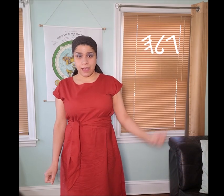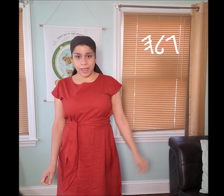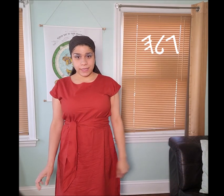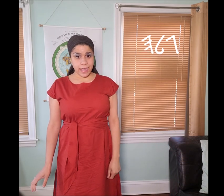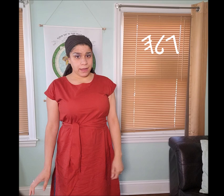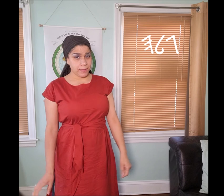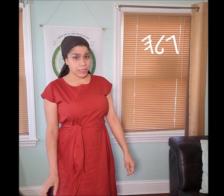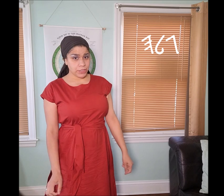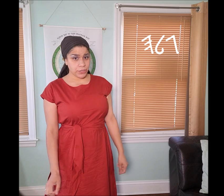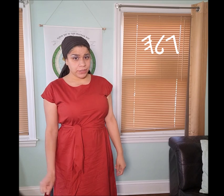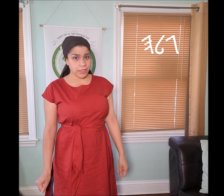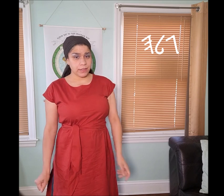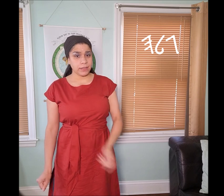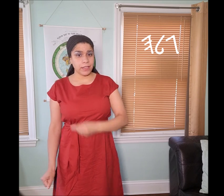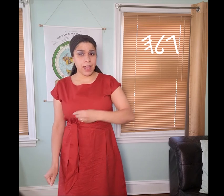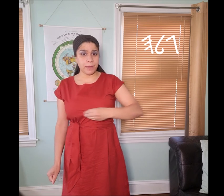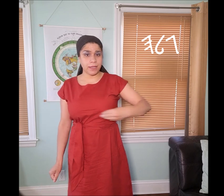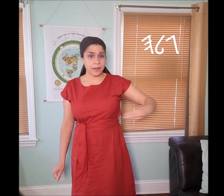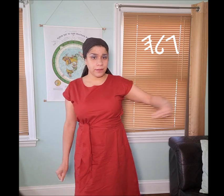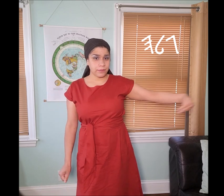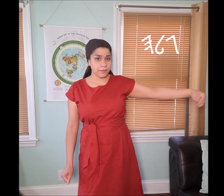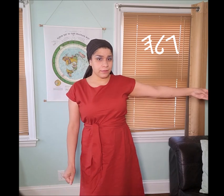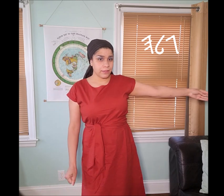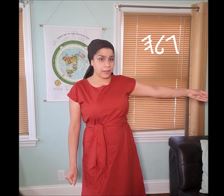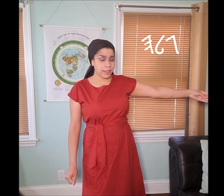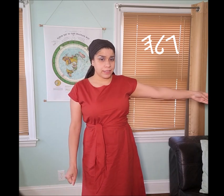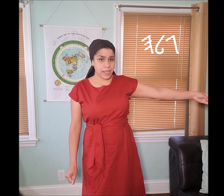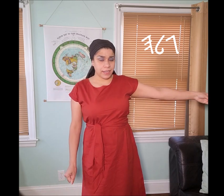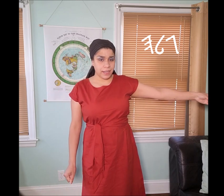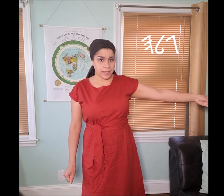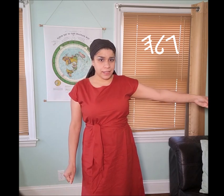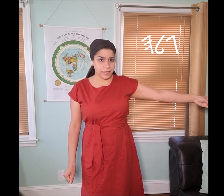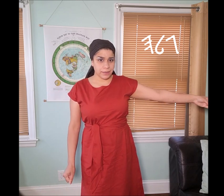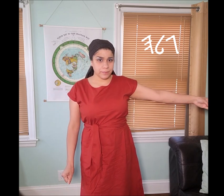Now as I mentioned earlier the "𐤋 lamad" symbol is signed like this.